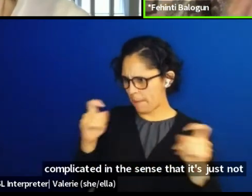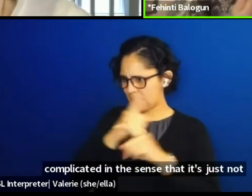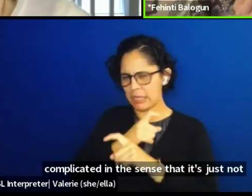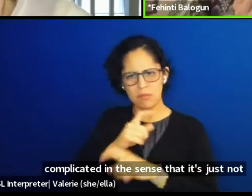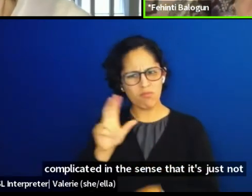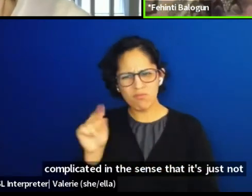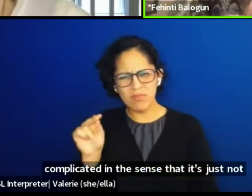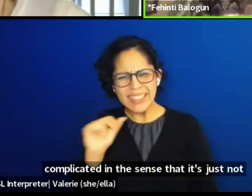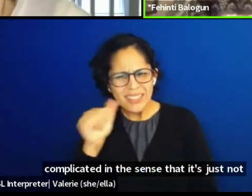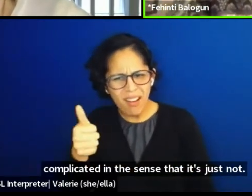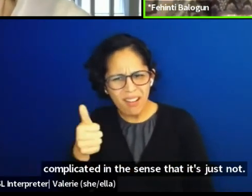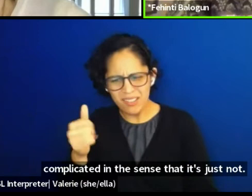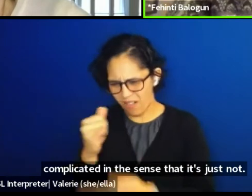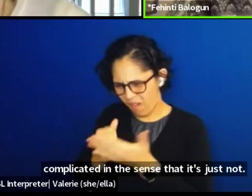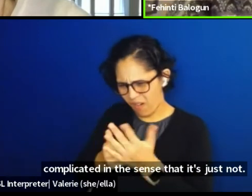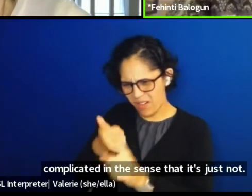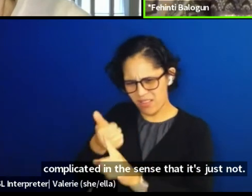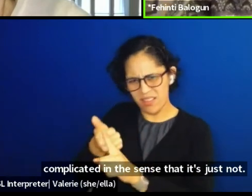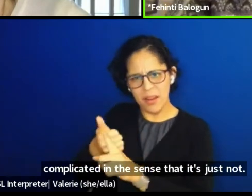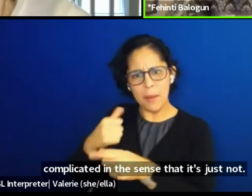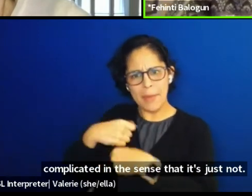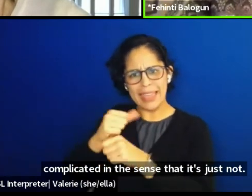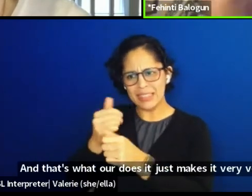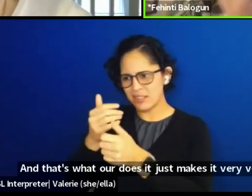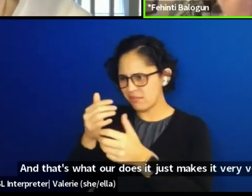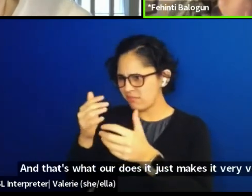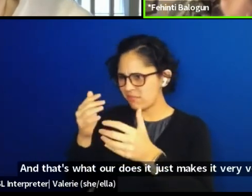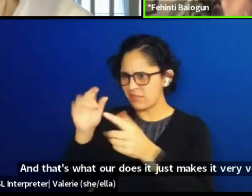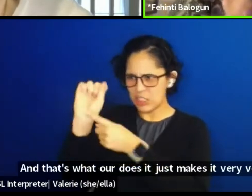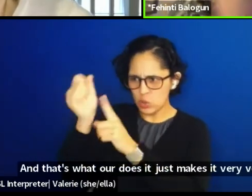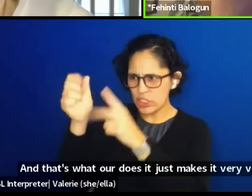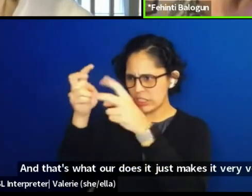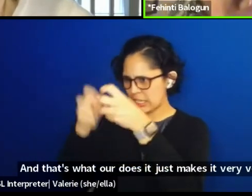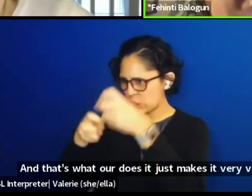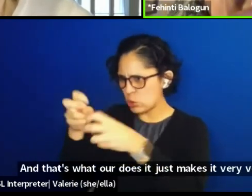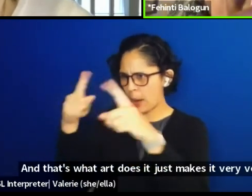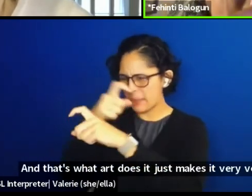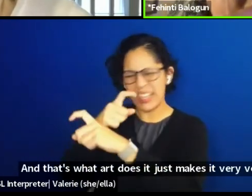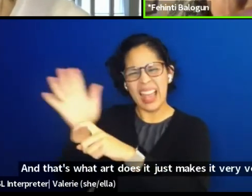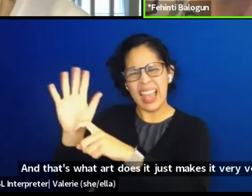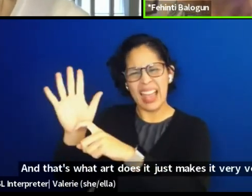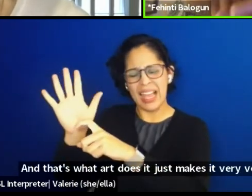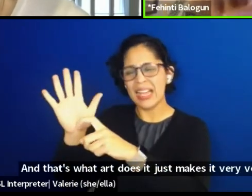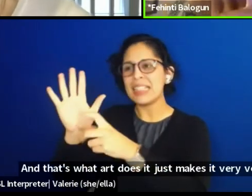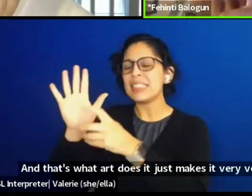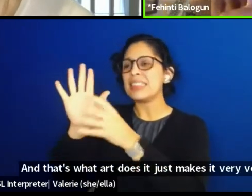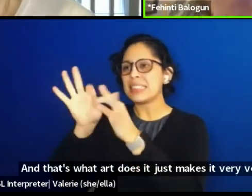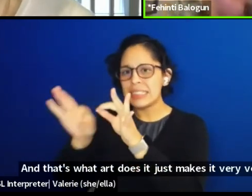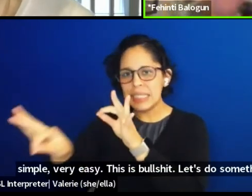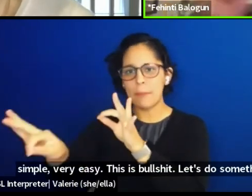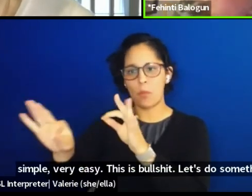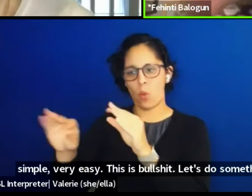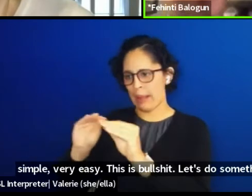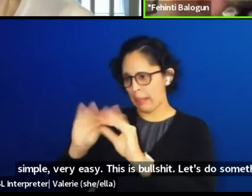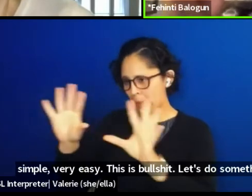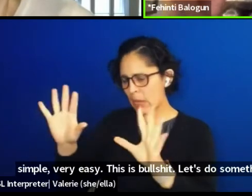it just makes it very, very simple, very easy. This is, let's do something about it. And here's how we do it and like boom.